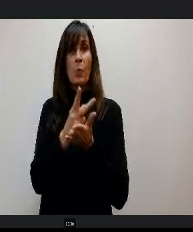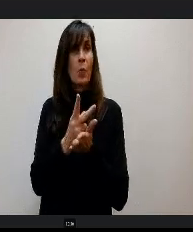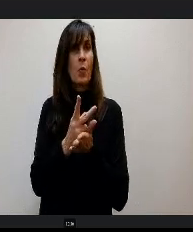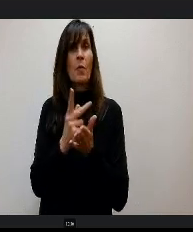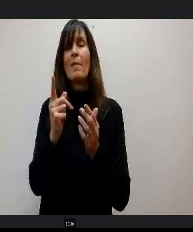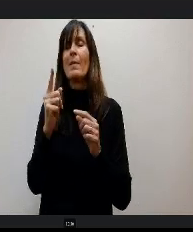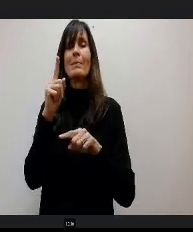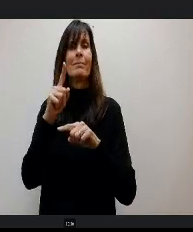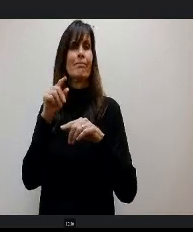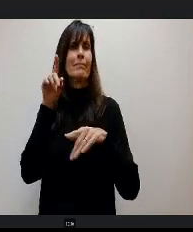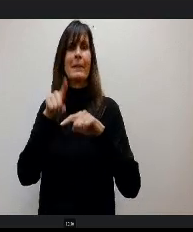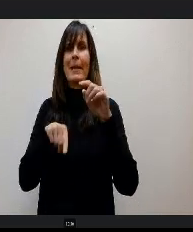time comes to have your ceremony. Thanks.